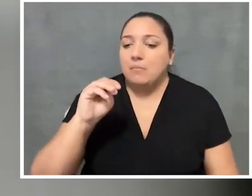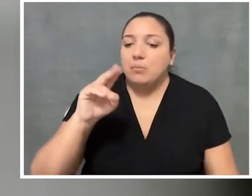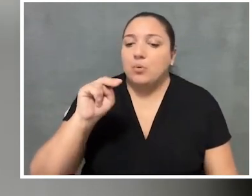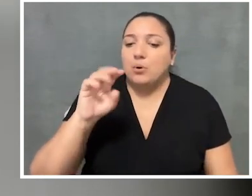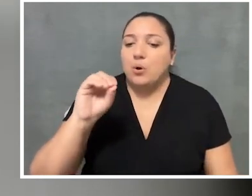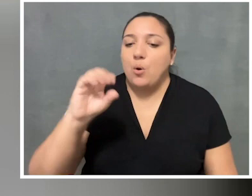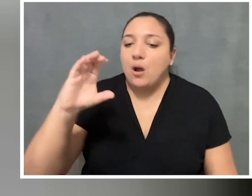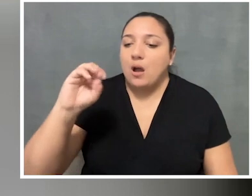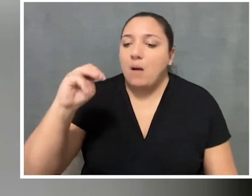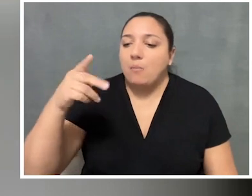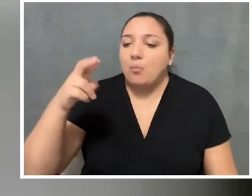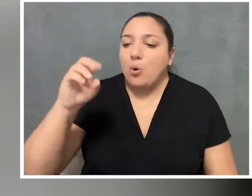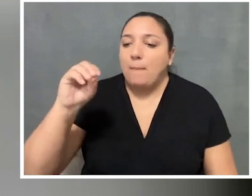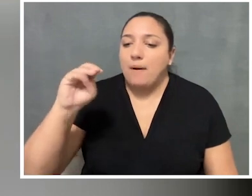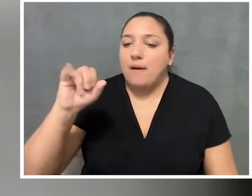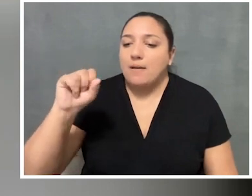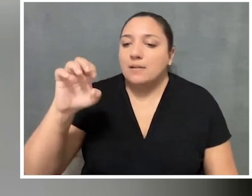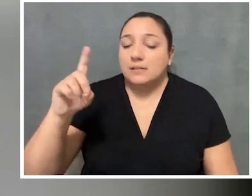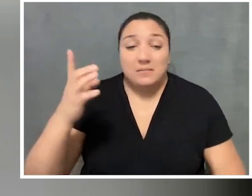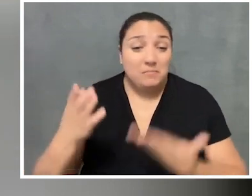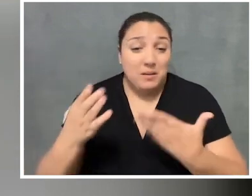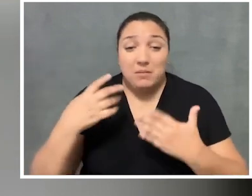who maybe are housebound, who can't, you know,